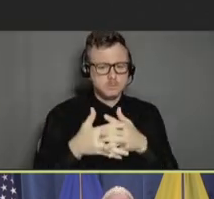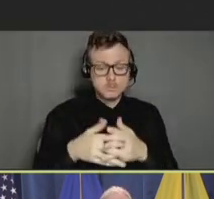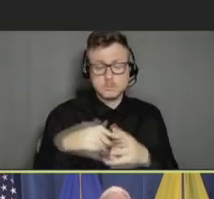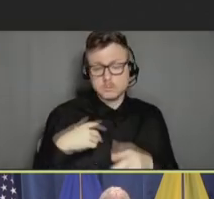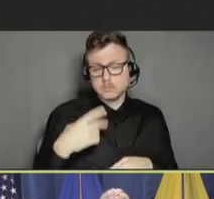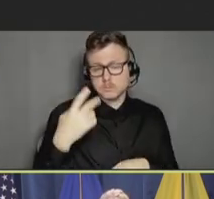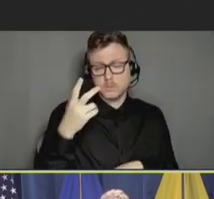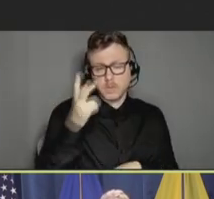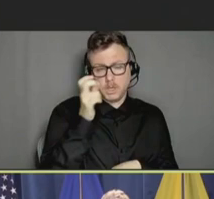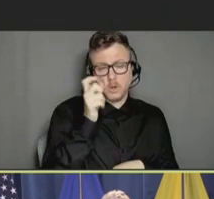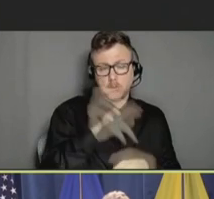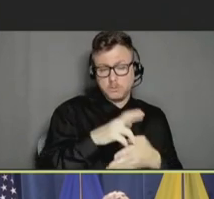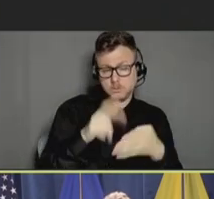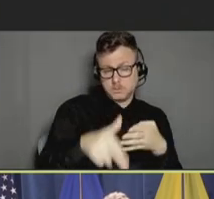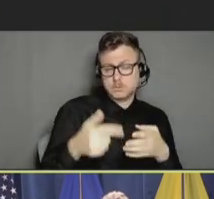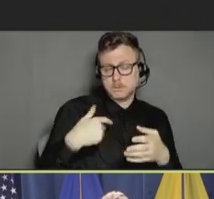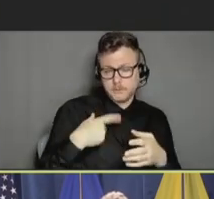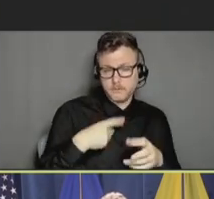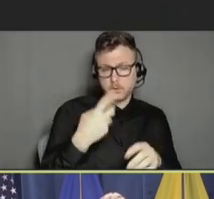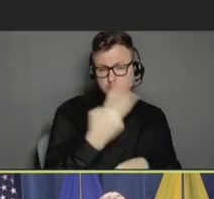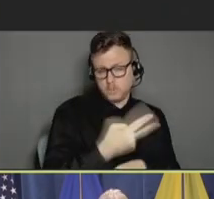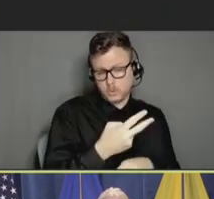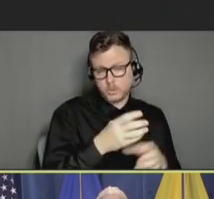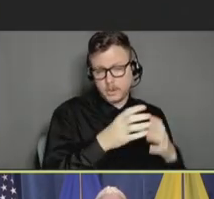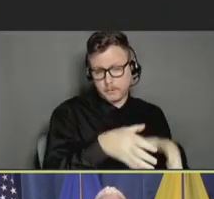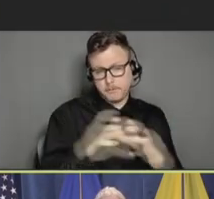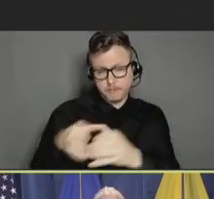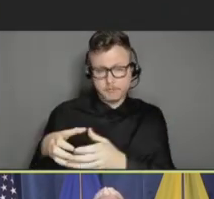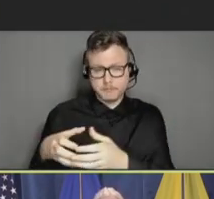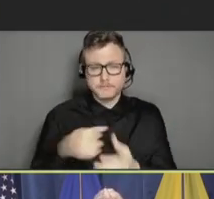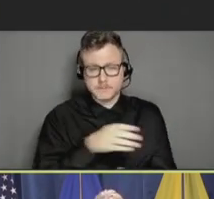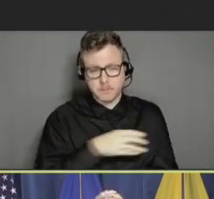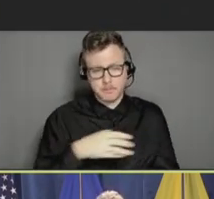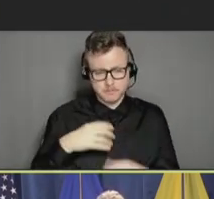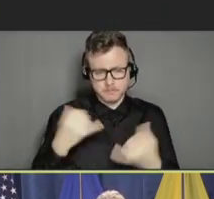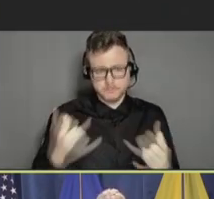this meeting. And I encourage you all to share your thoughts to advance the important work